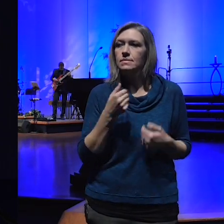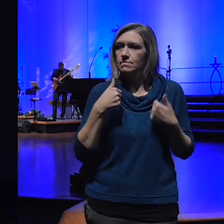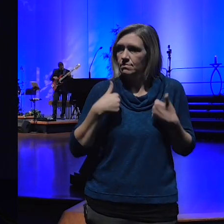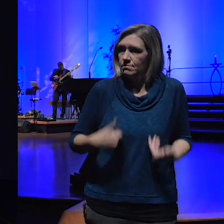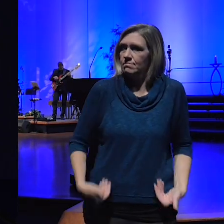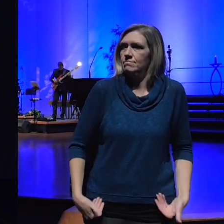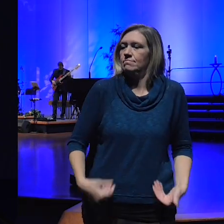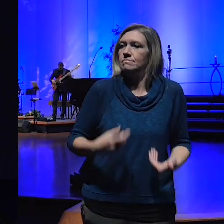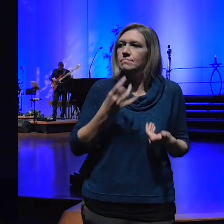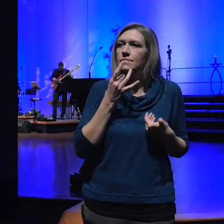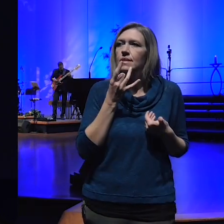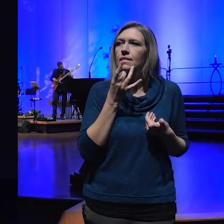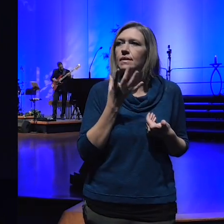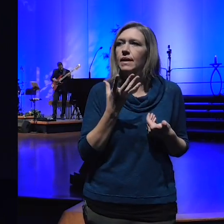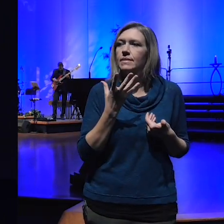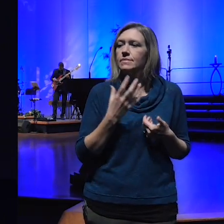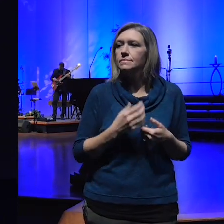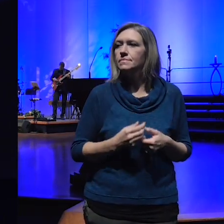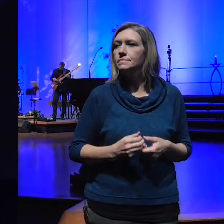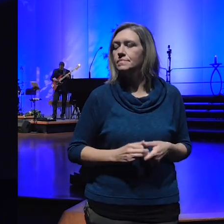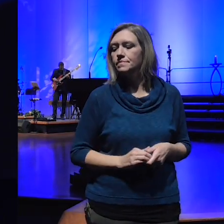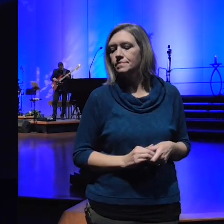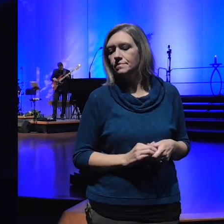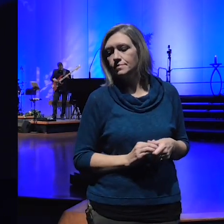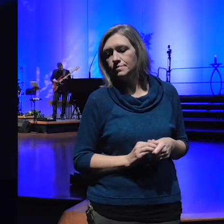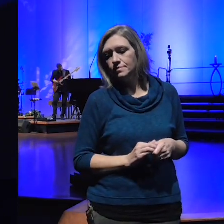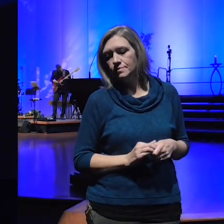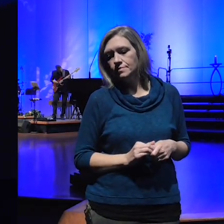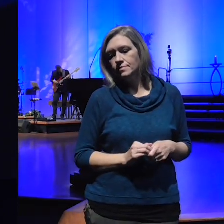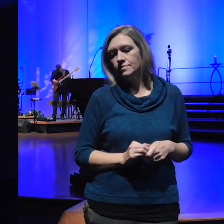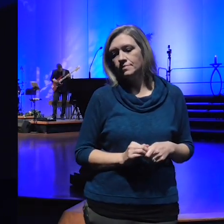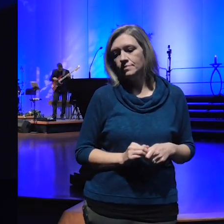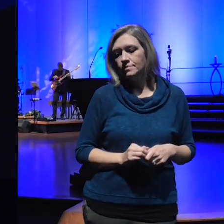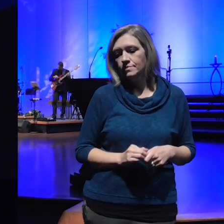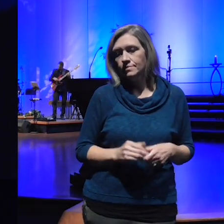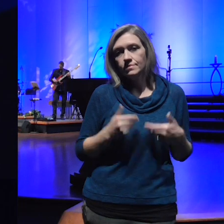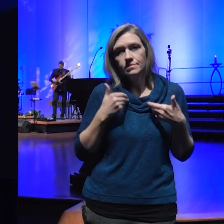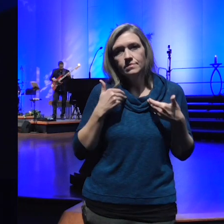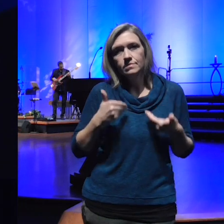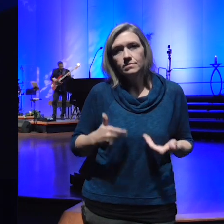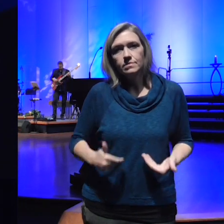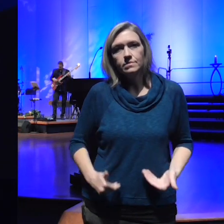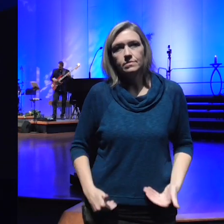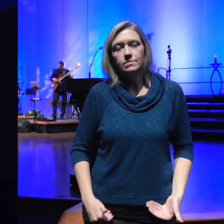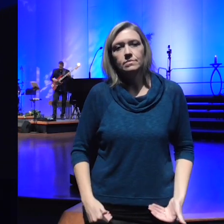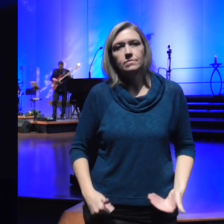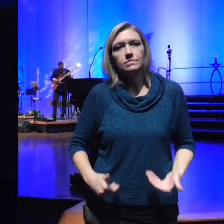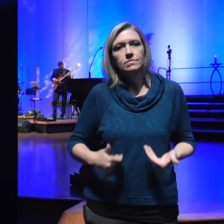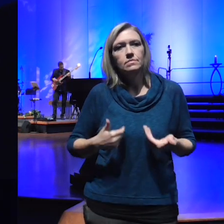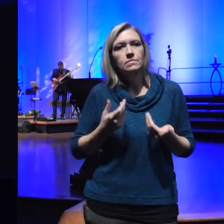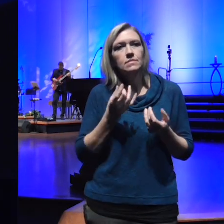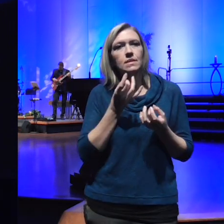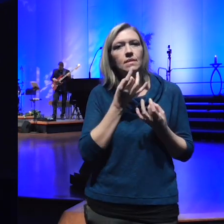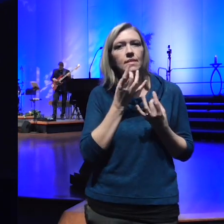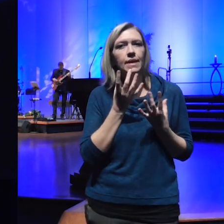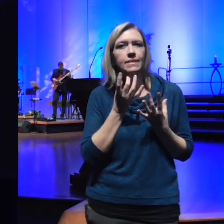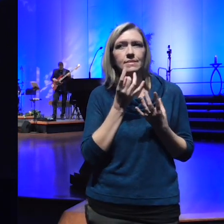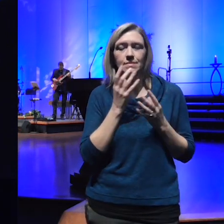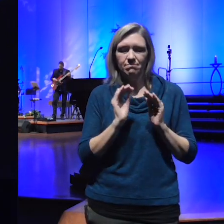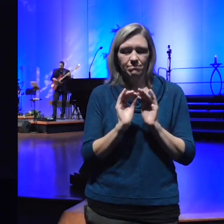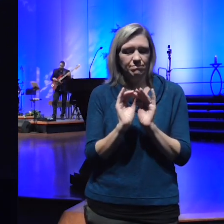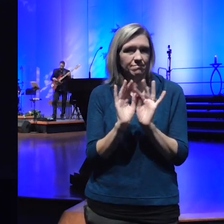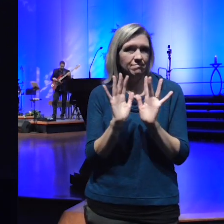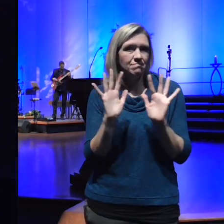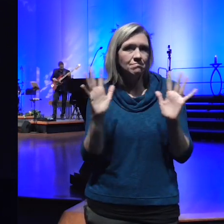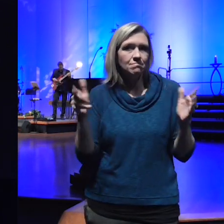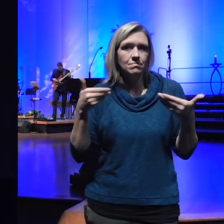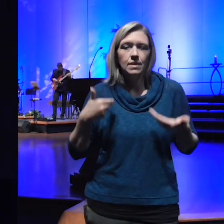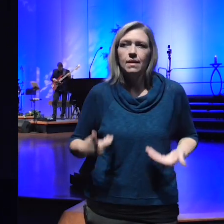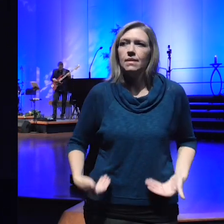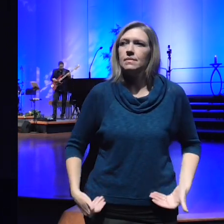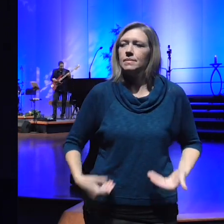light I am light I am light